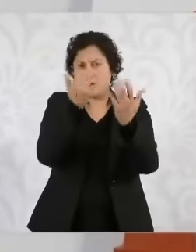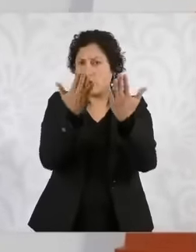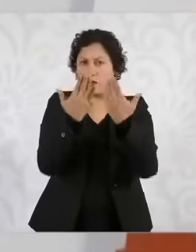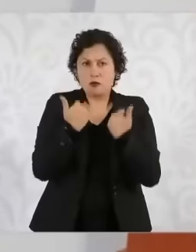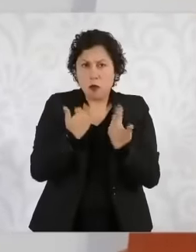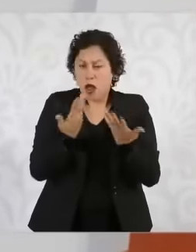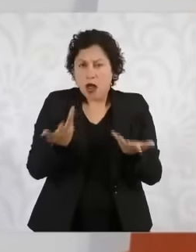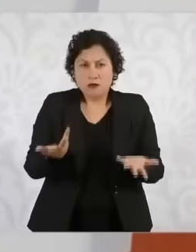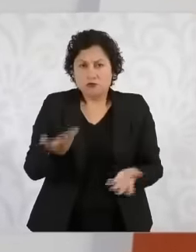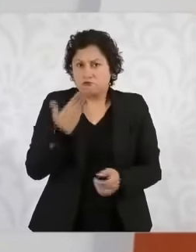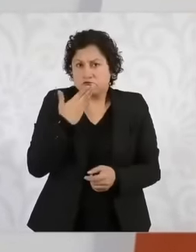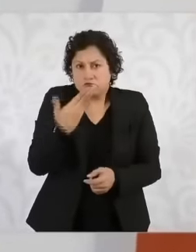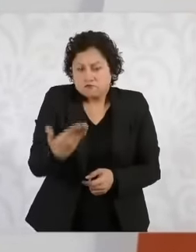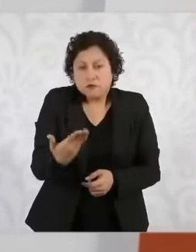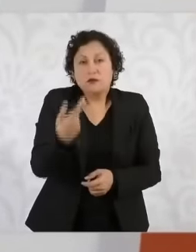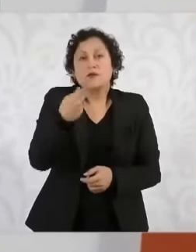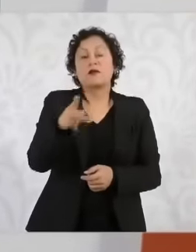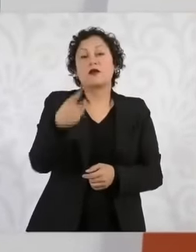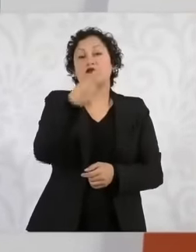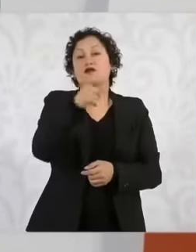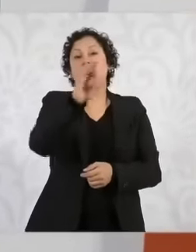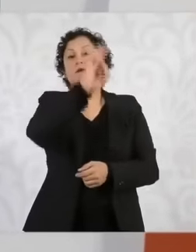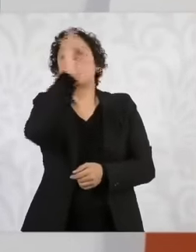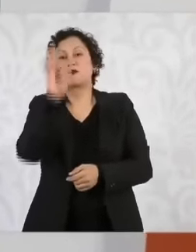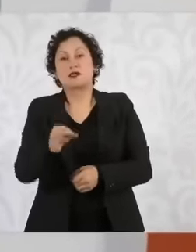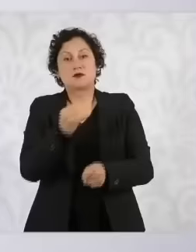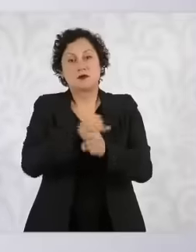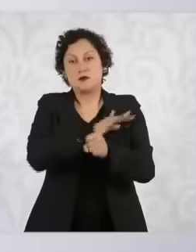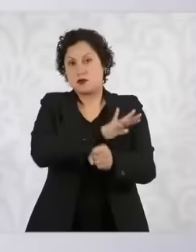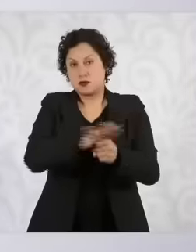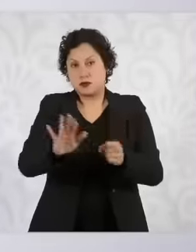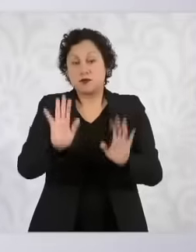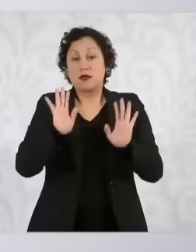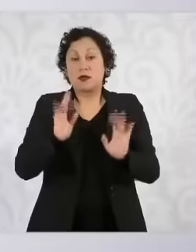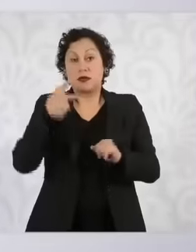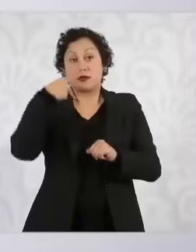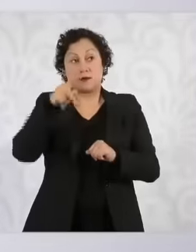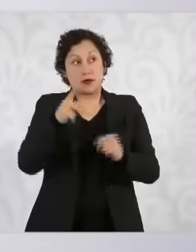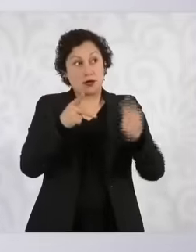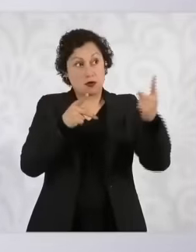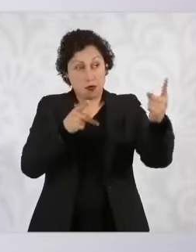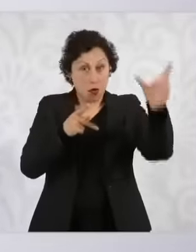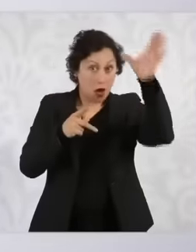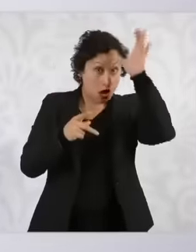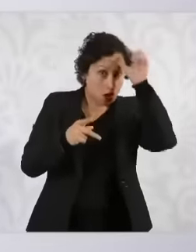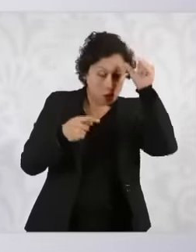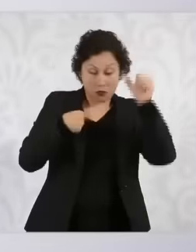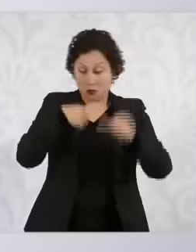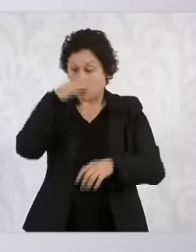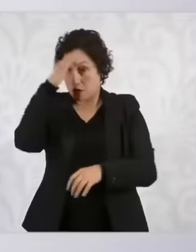but we agree on promoting investment eh We agree on eradicating corruption